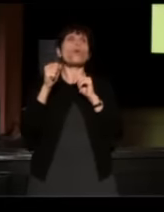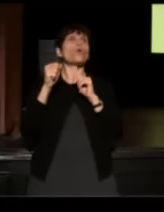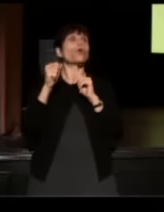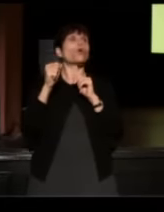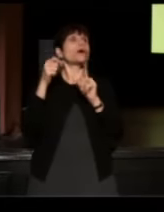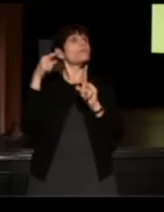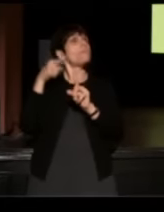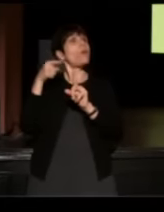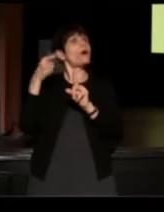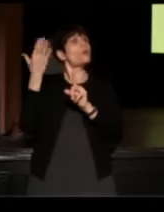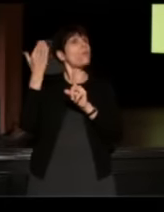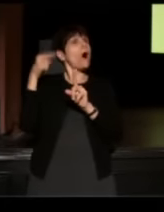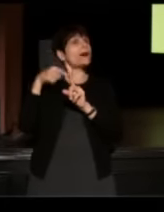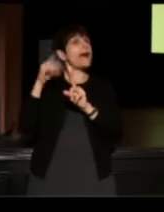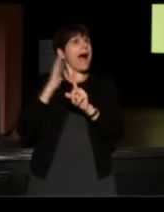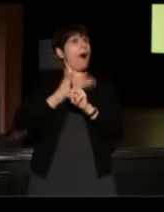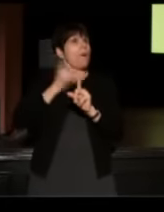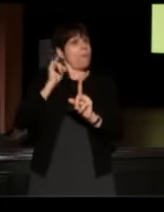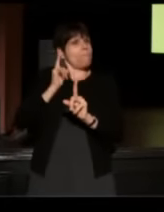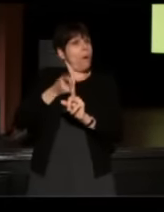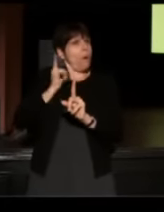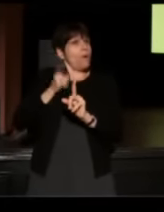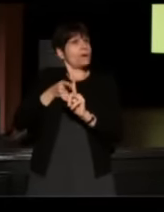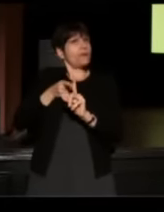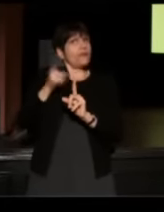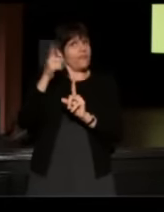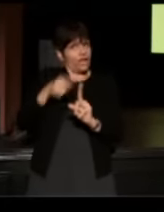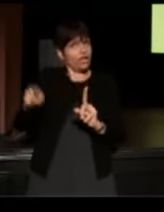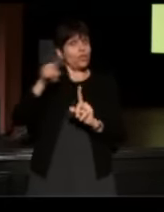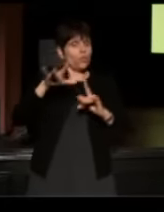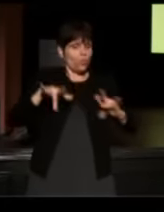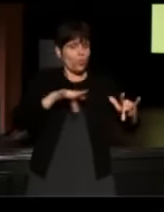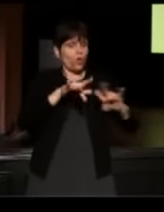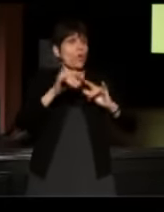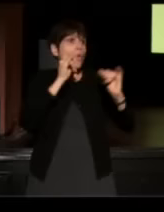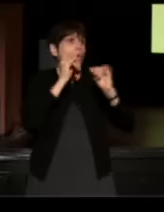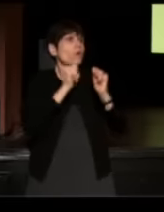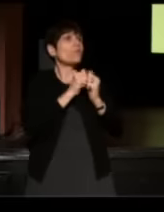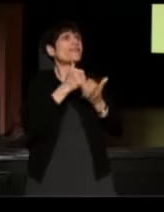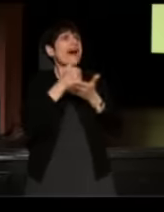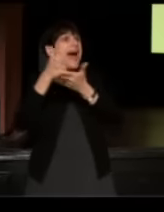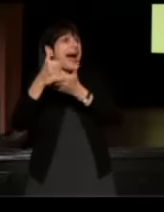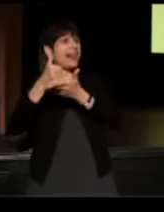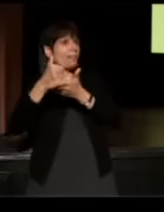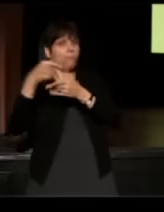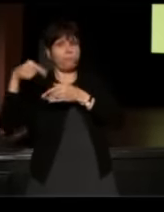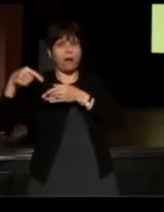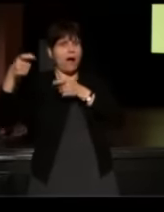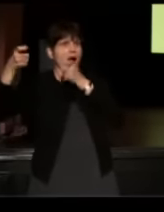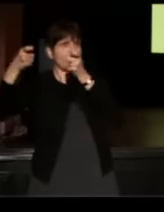has always been that you record an interview with the help of a facilitator who is this person whose job it is